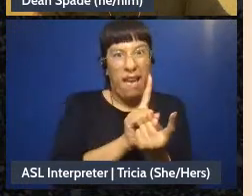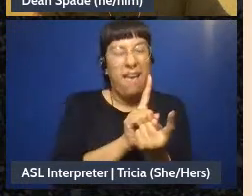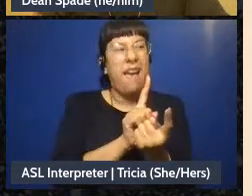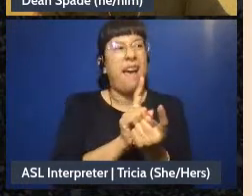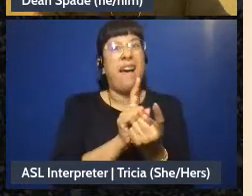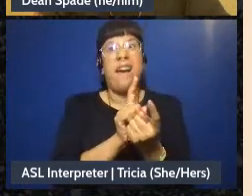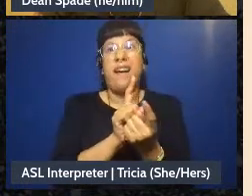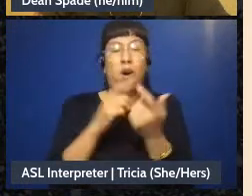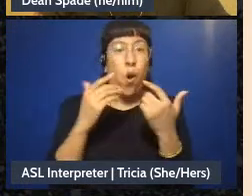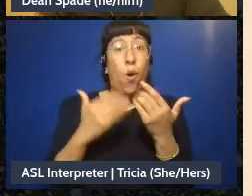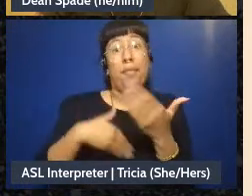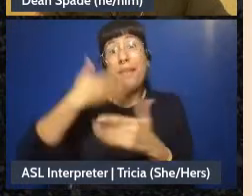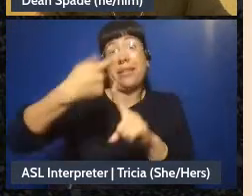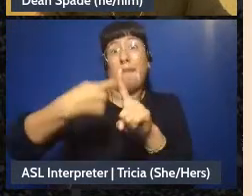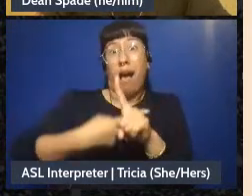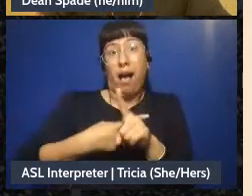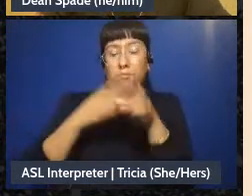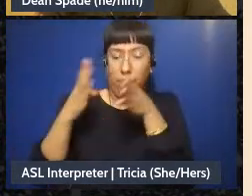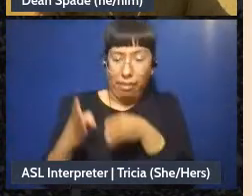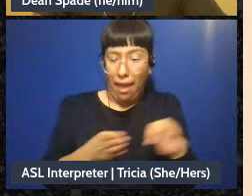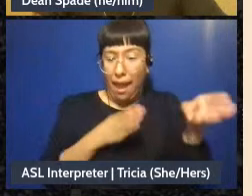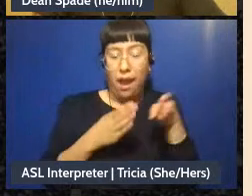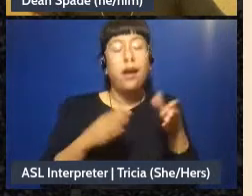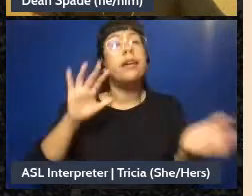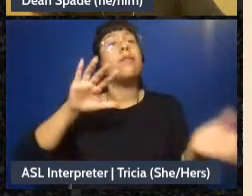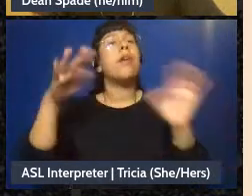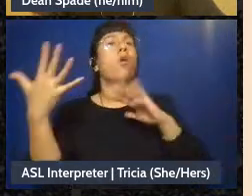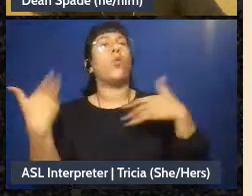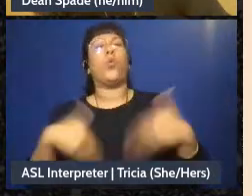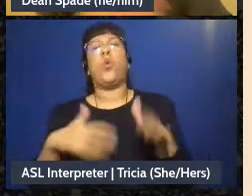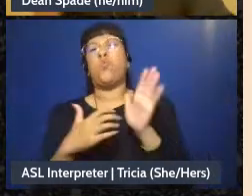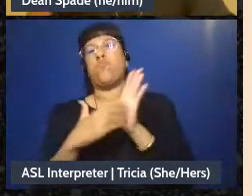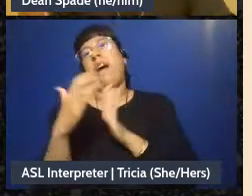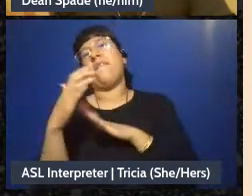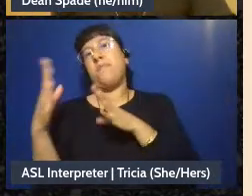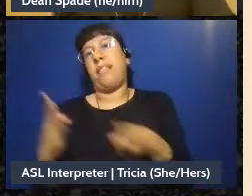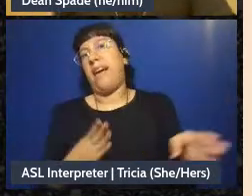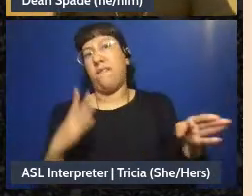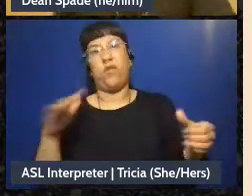following month” you know, versus “we're making a rough plan for the year” I'm just going to share